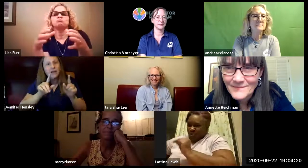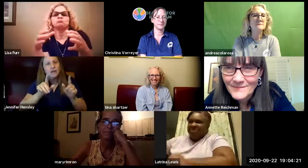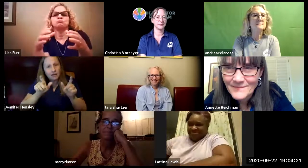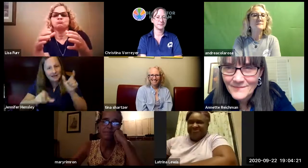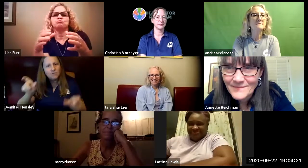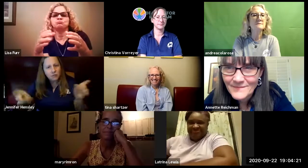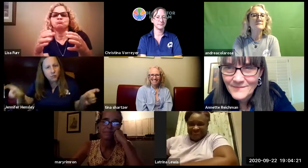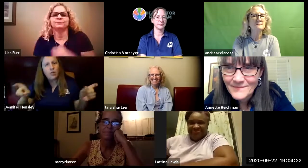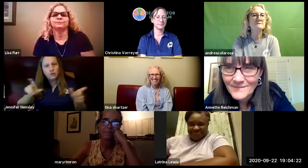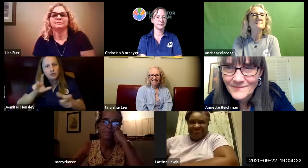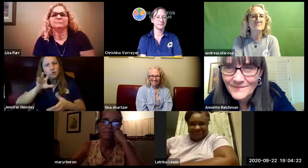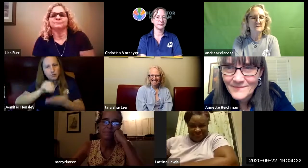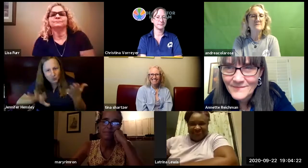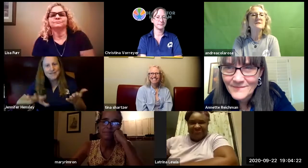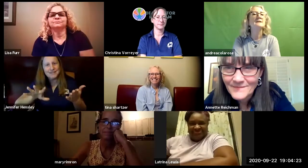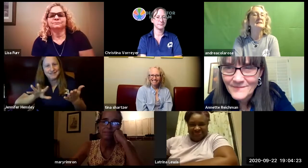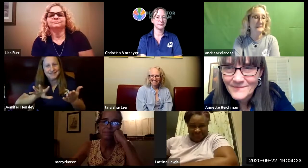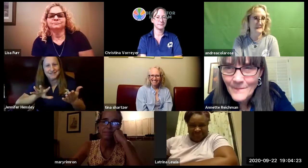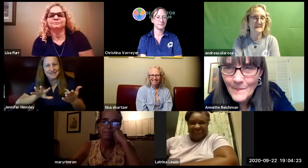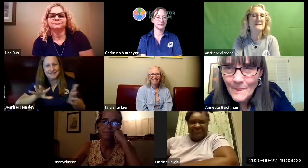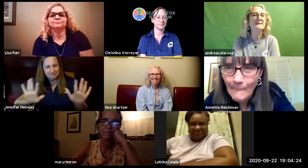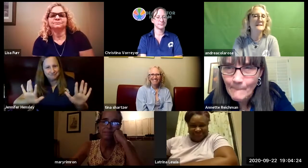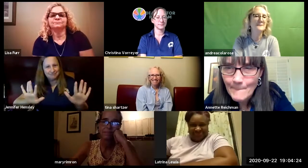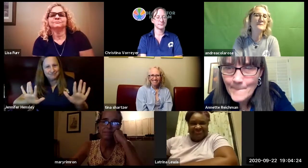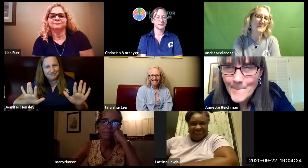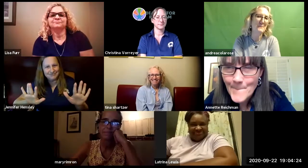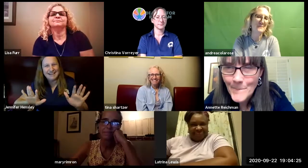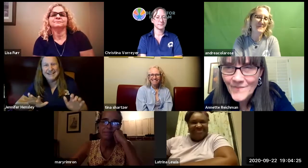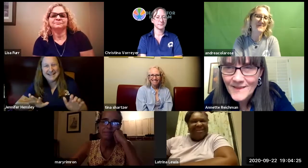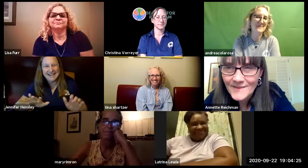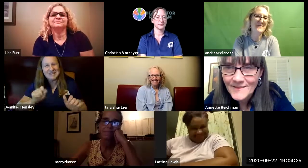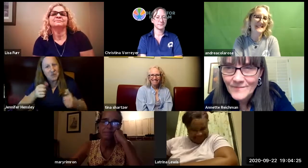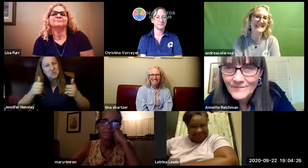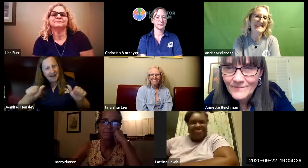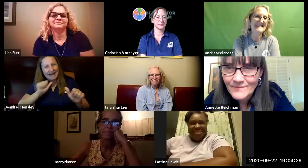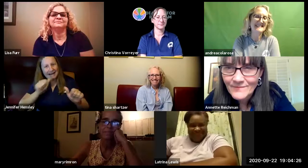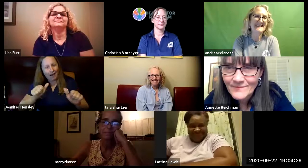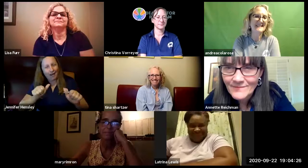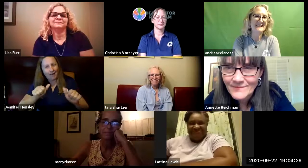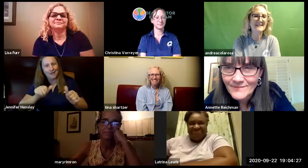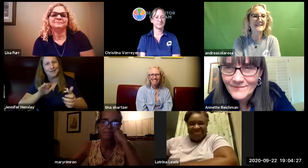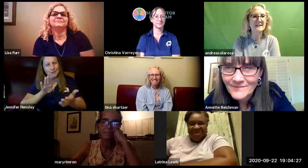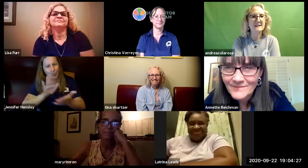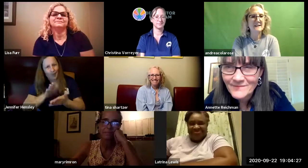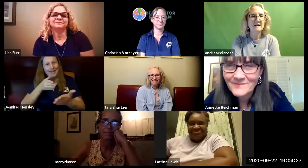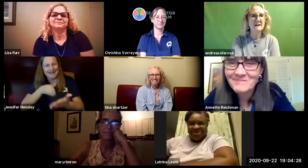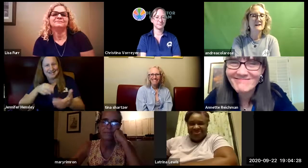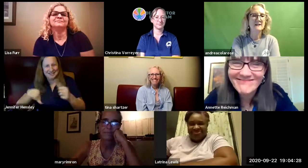it's not a school versus school it's an individual